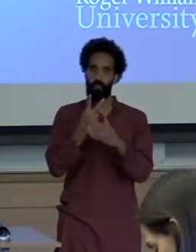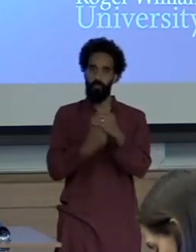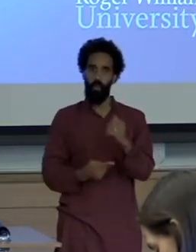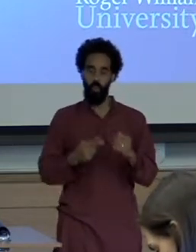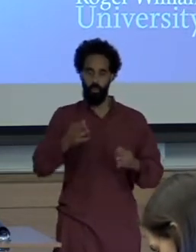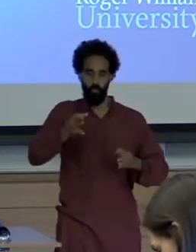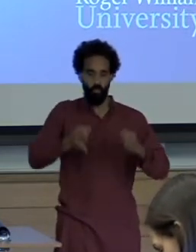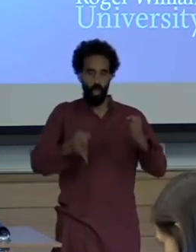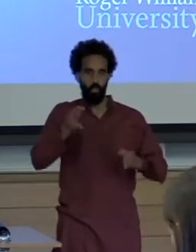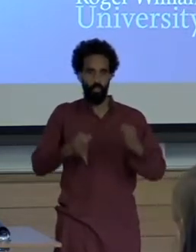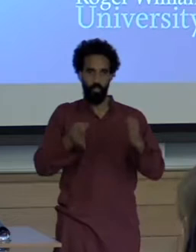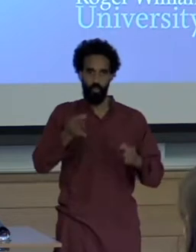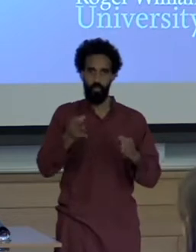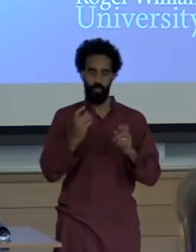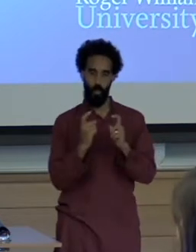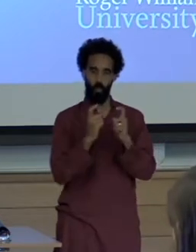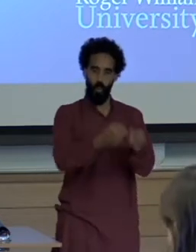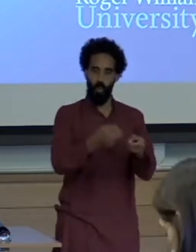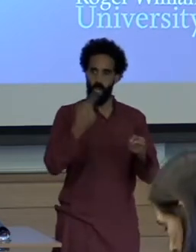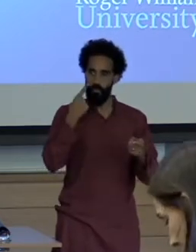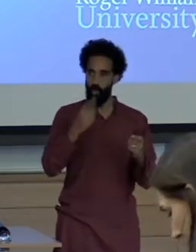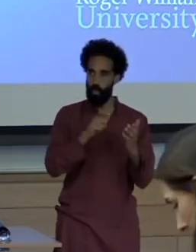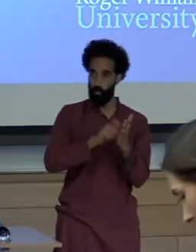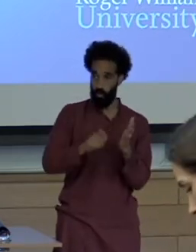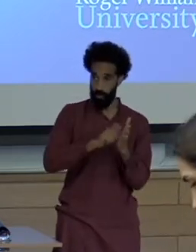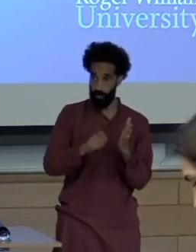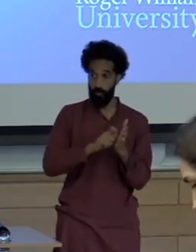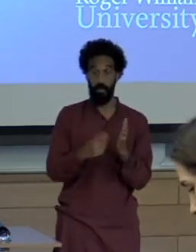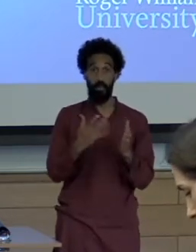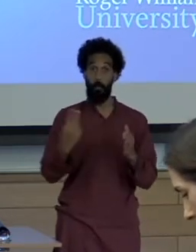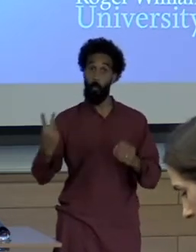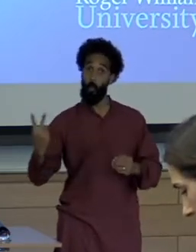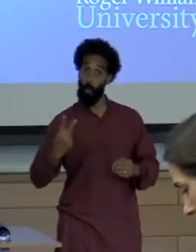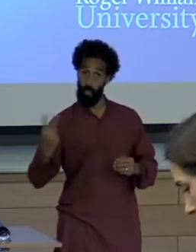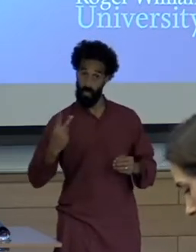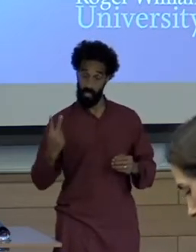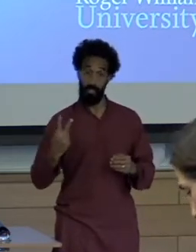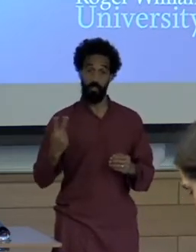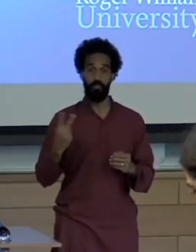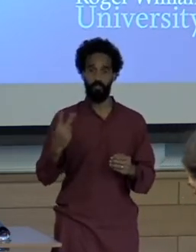We quickly learned that we had a lot in common We connected over two things